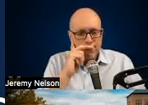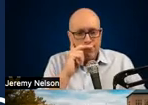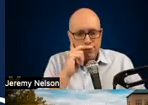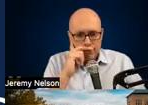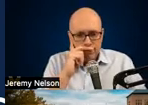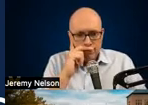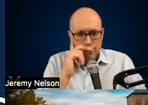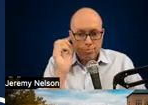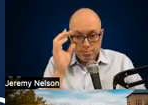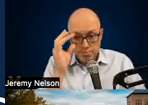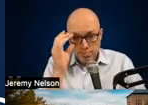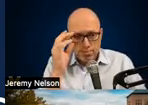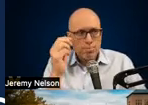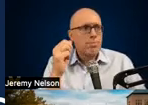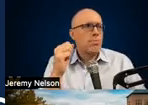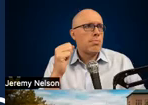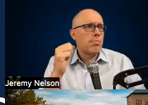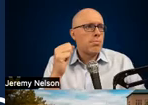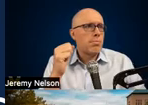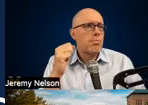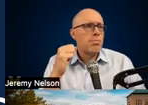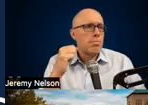do they have a fast enough internet connection as rebecca mentioned